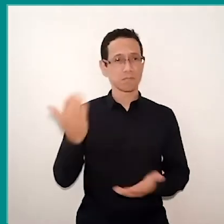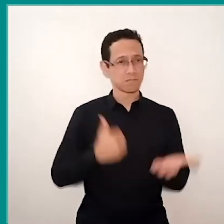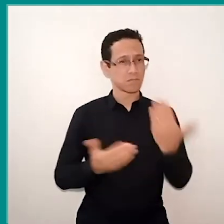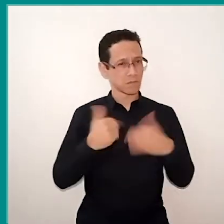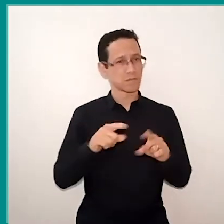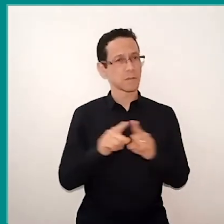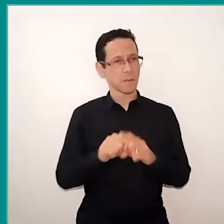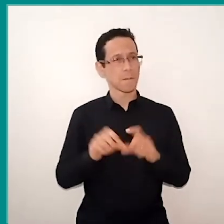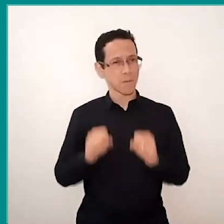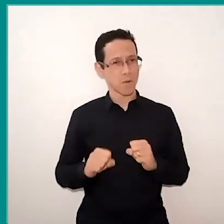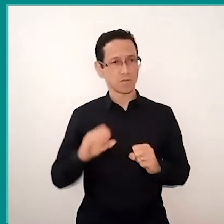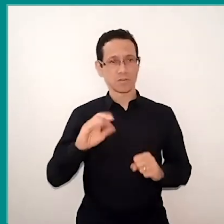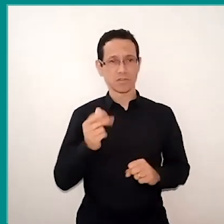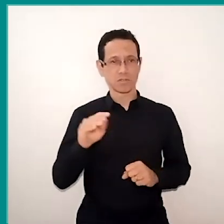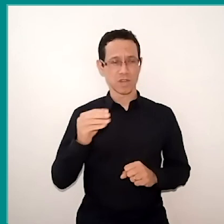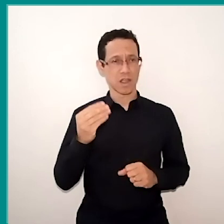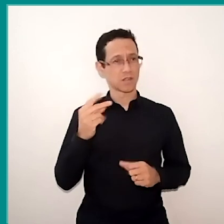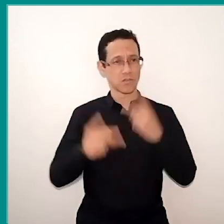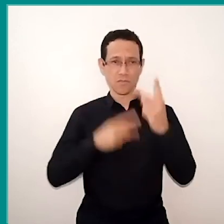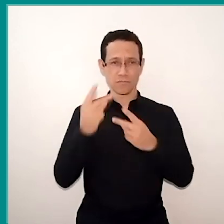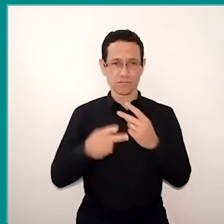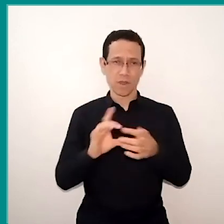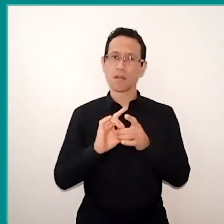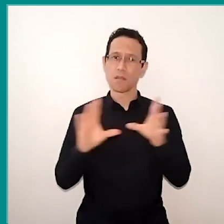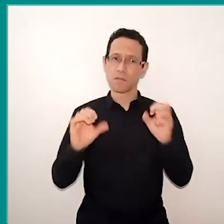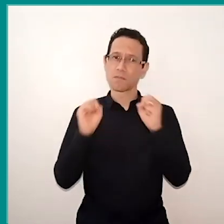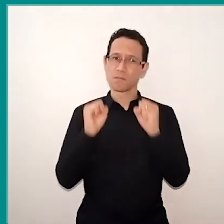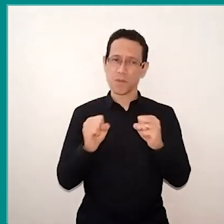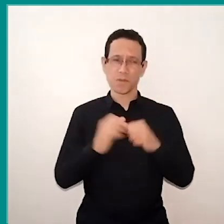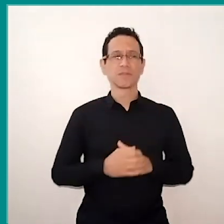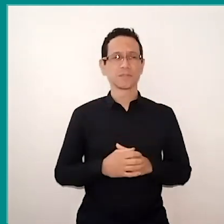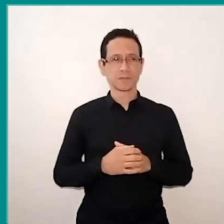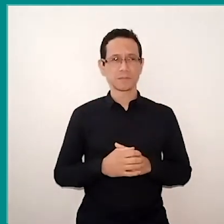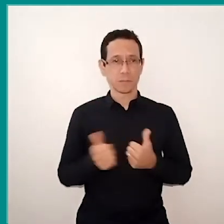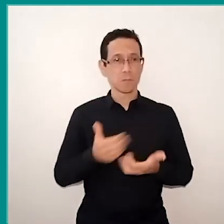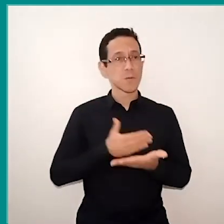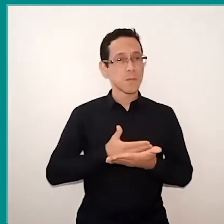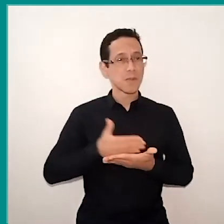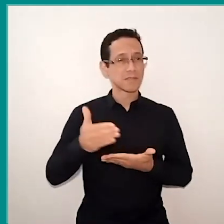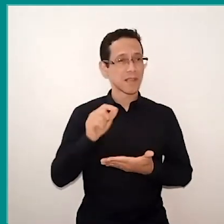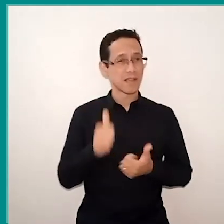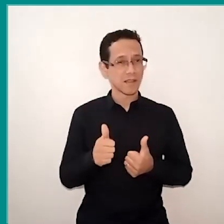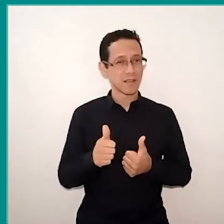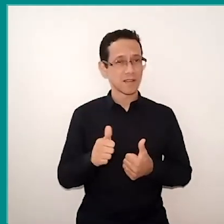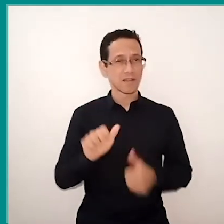it can be in the chat, it can be in your speech, to make it easier. So I will start by Maria Augusta,